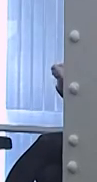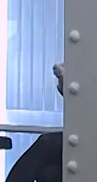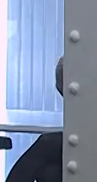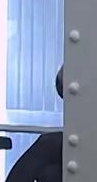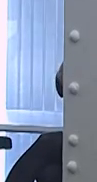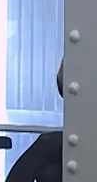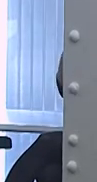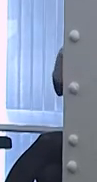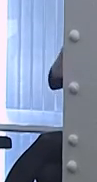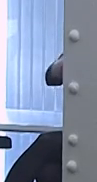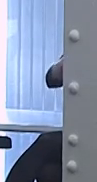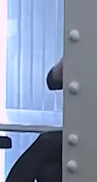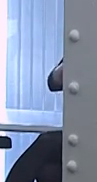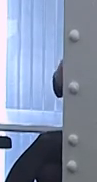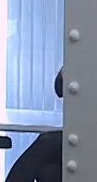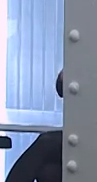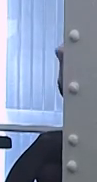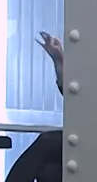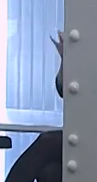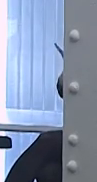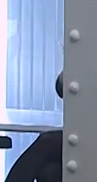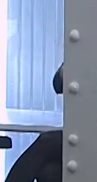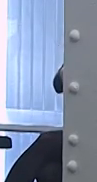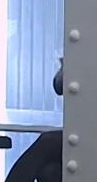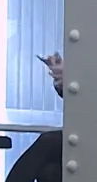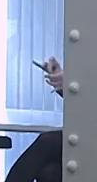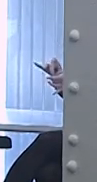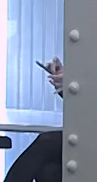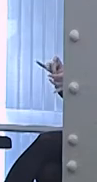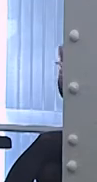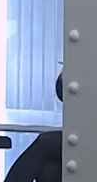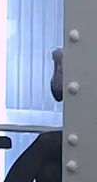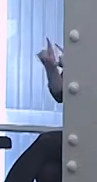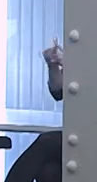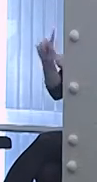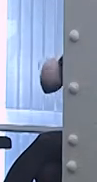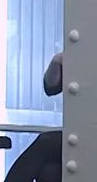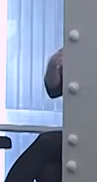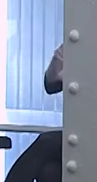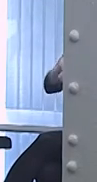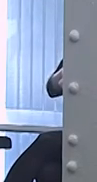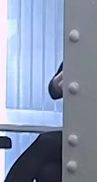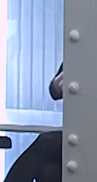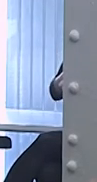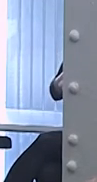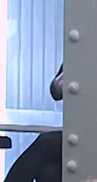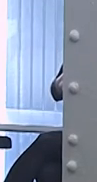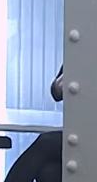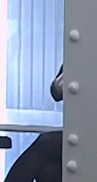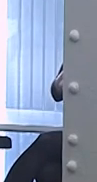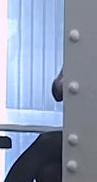and distinguish health and beauty from normalty. And from there, make a change if needed